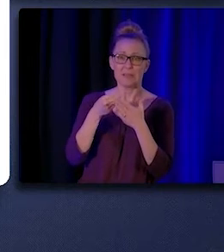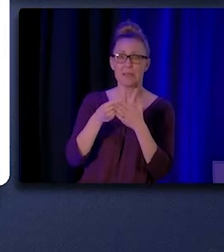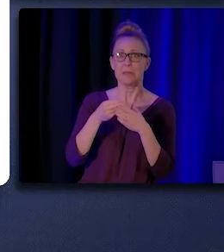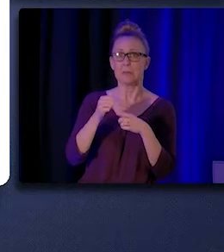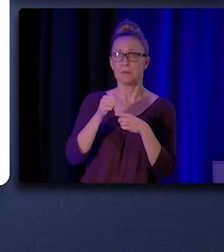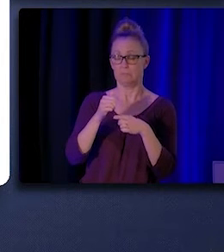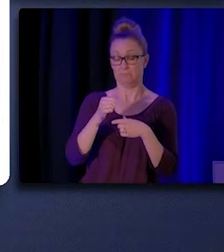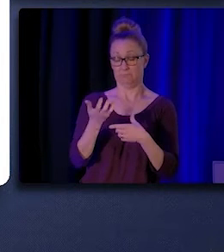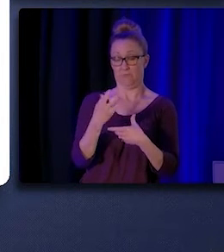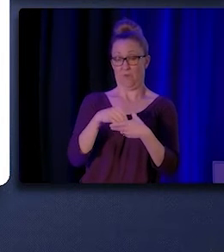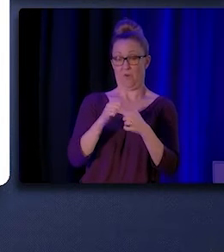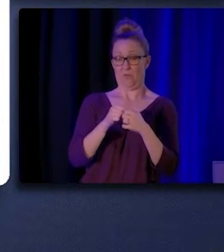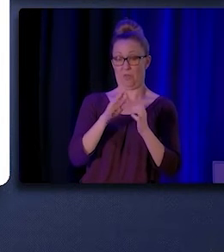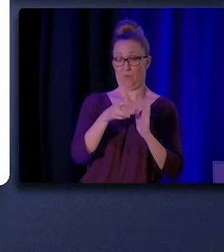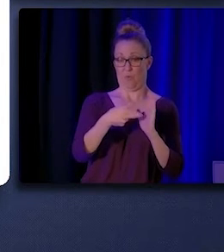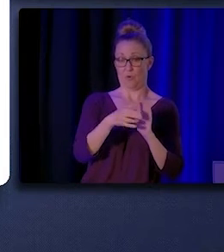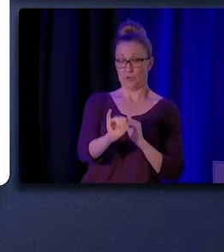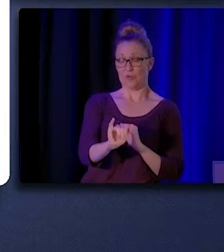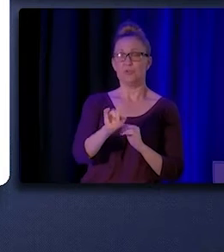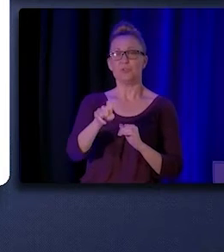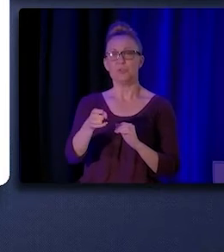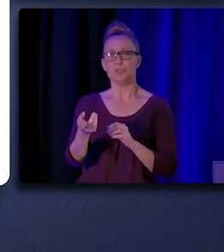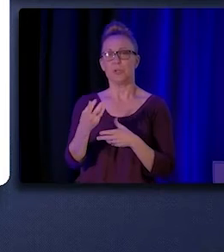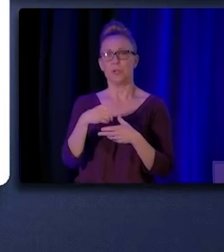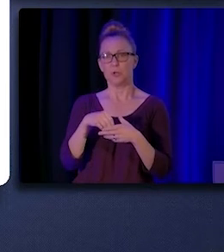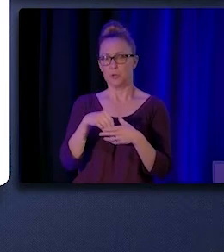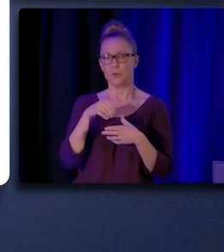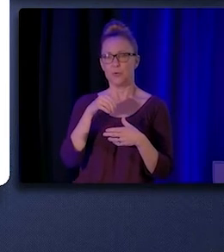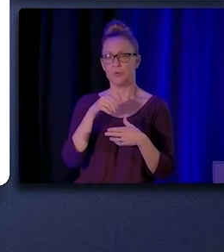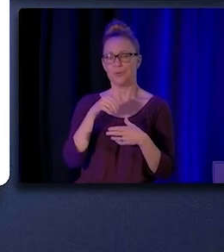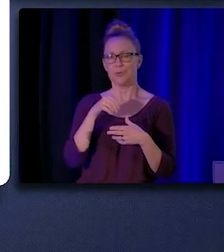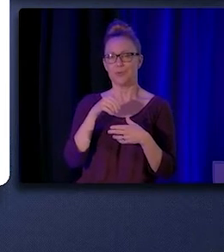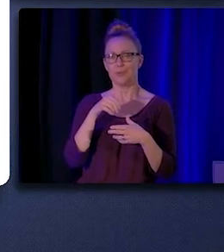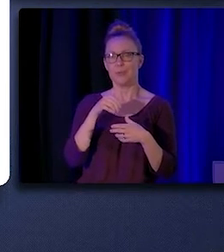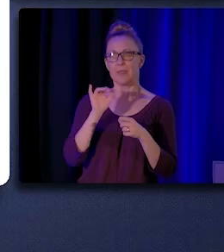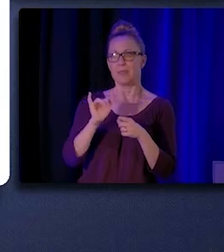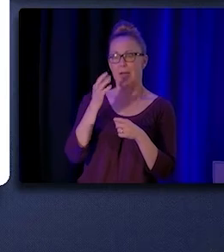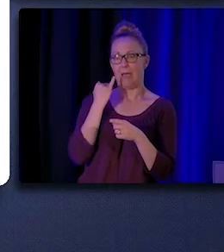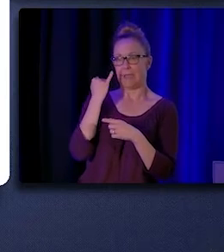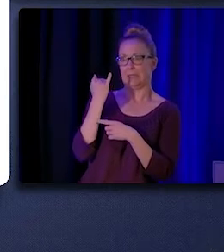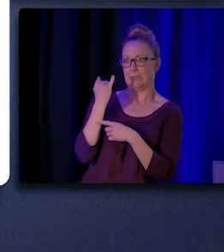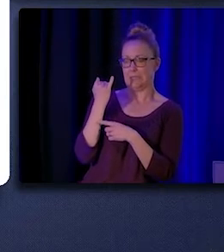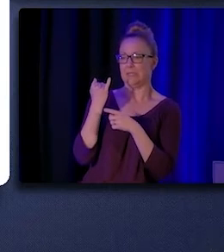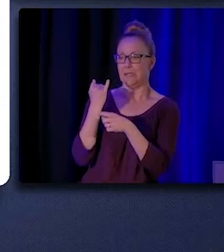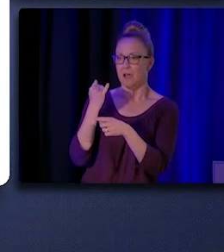which should include de-emphasizing the concept of return on investment, as it is difficult